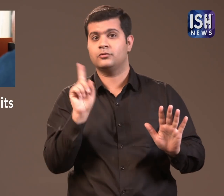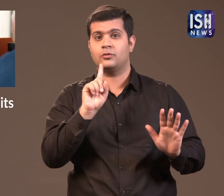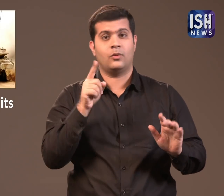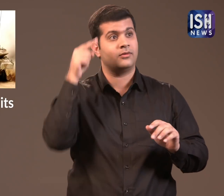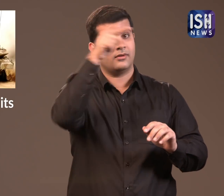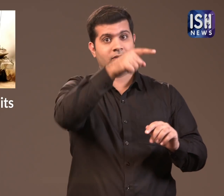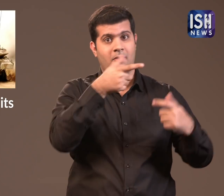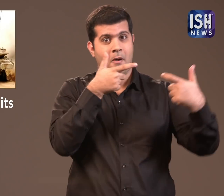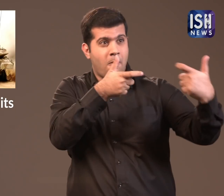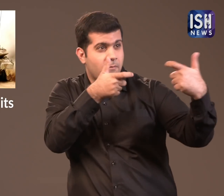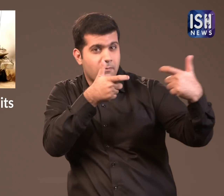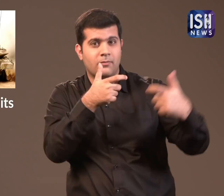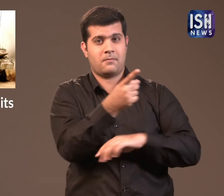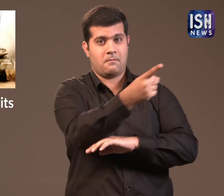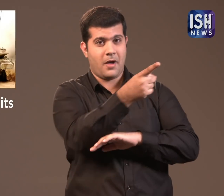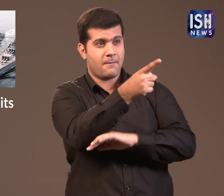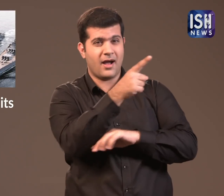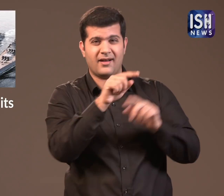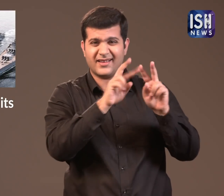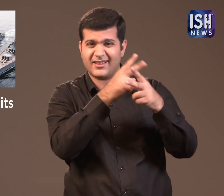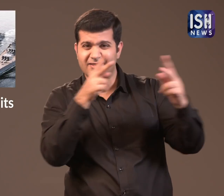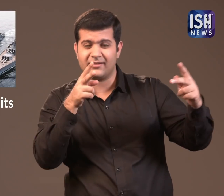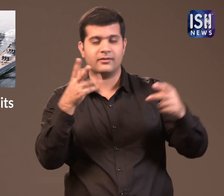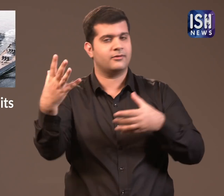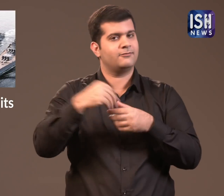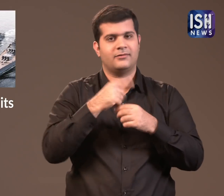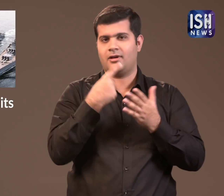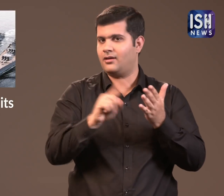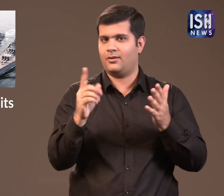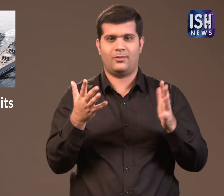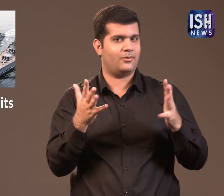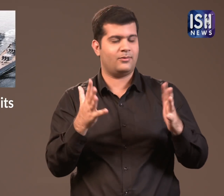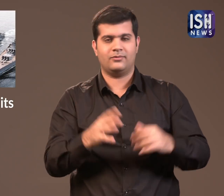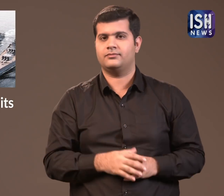They were never allowed to join the fighting arms.